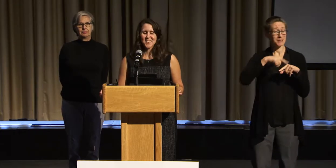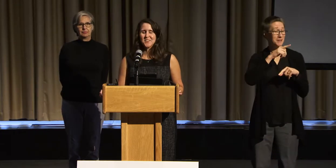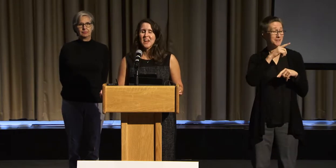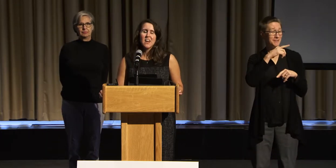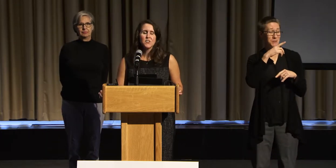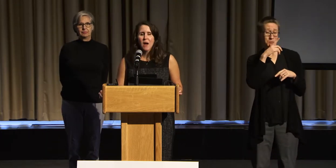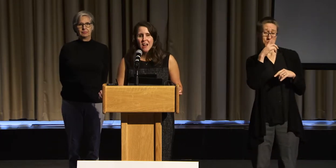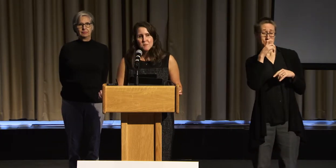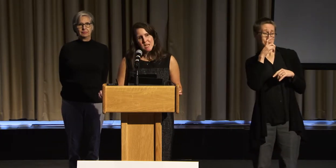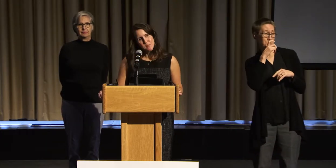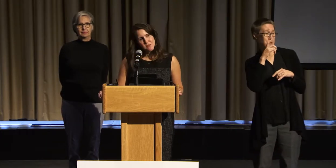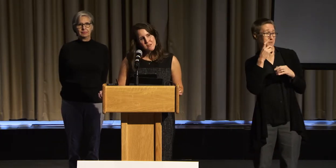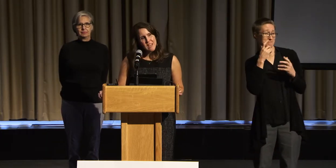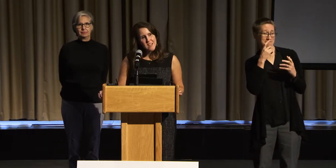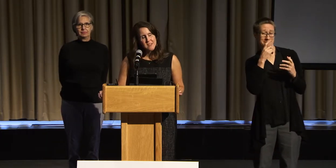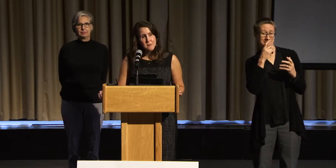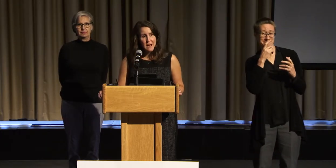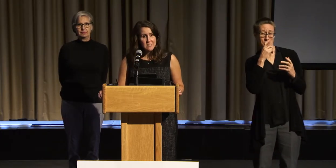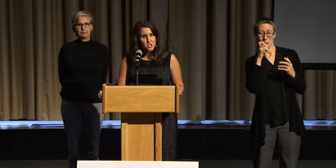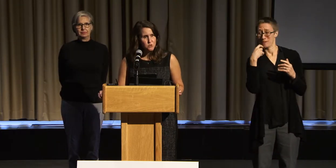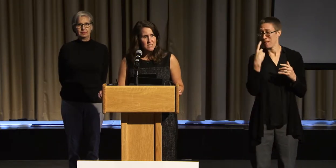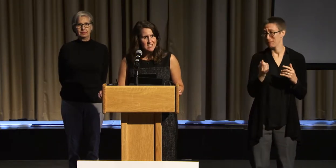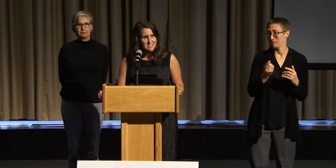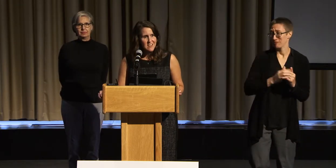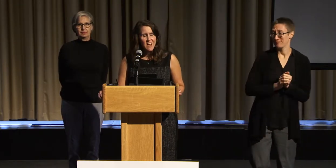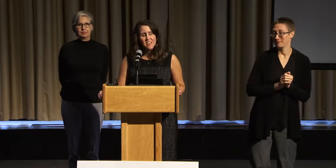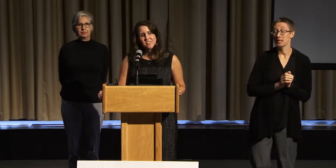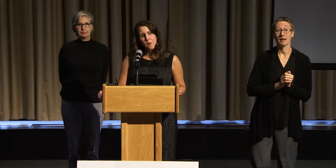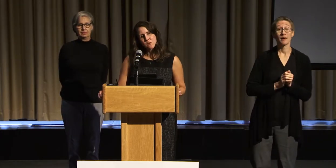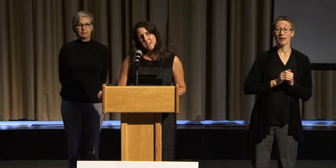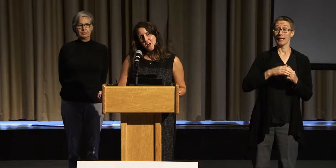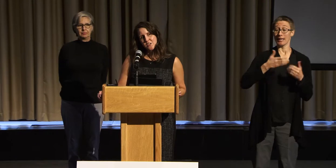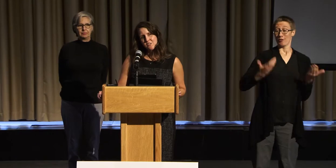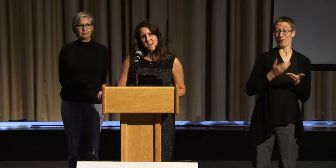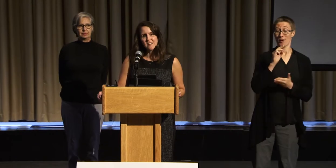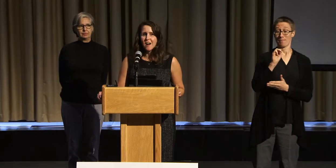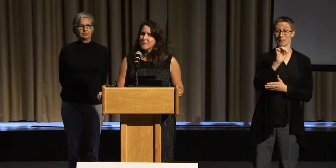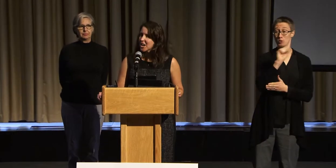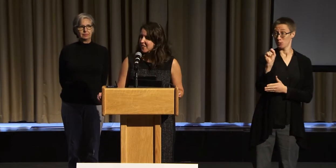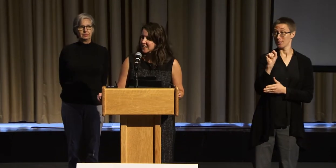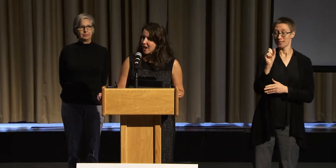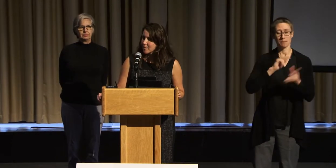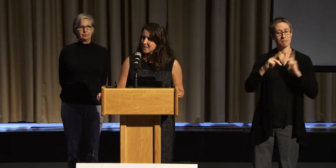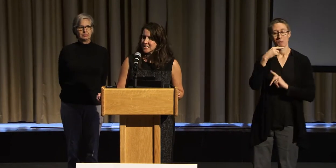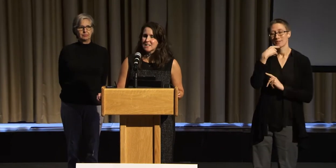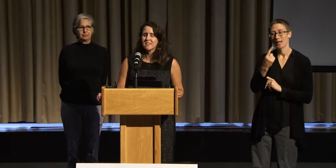So if you ask people in Massachusetts, they will tell you that I'm Kerry Thompson,